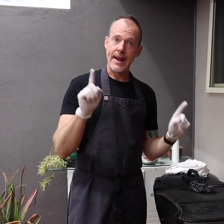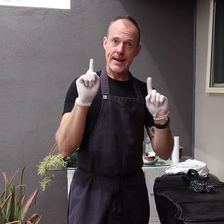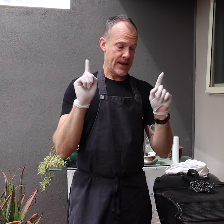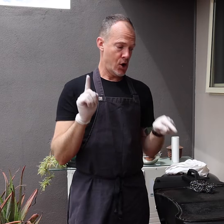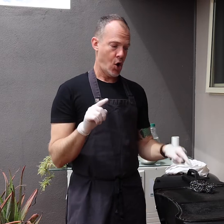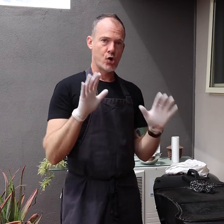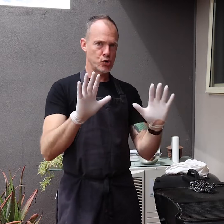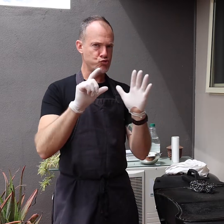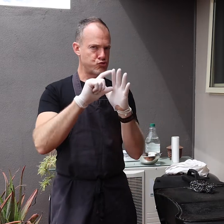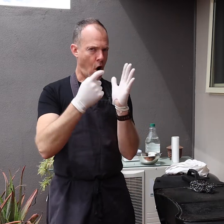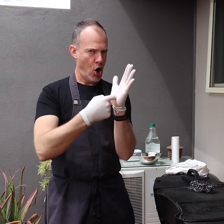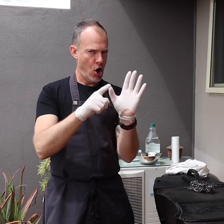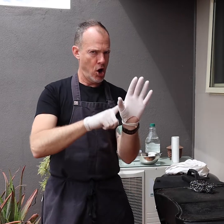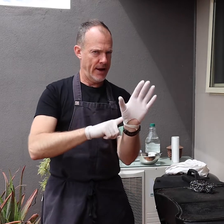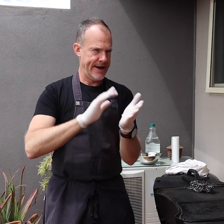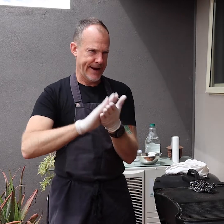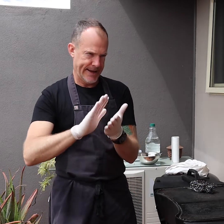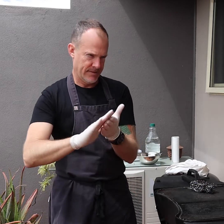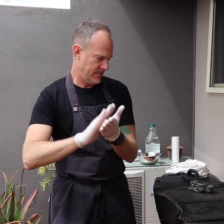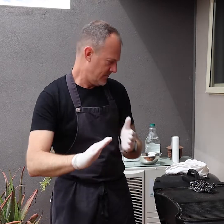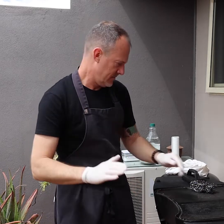Now we do a dry clean.